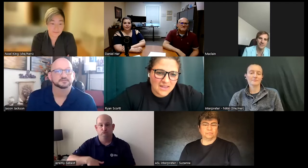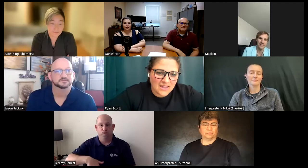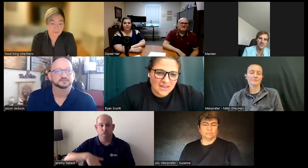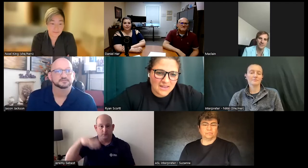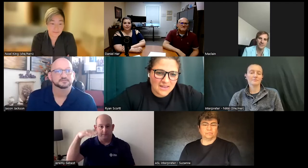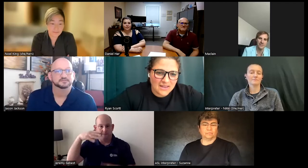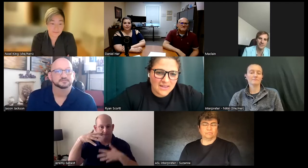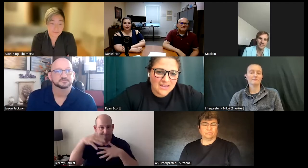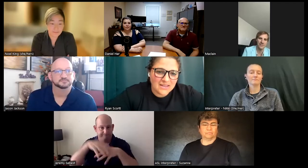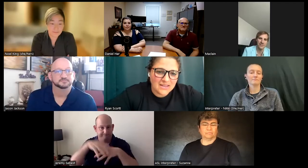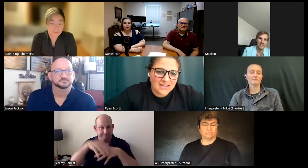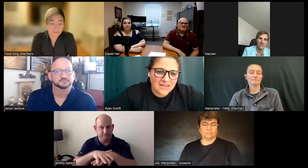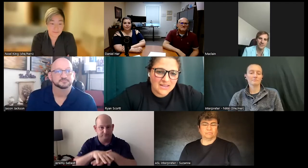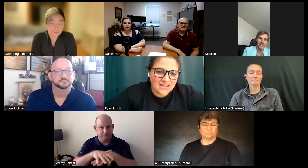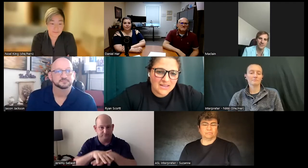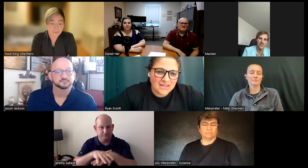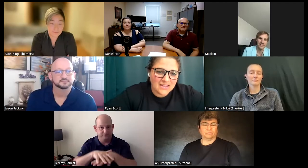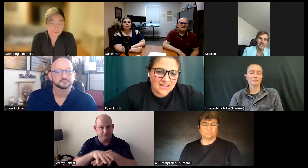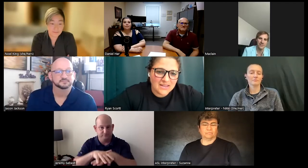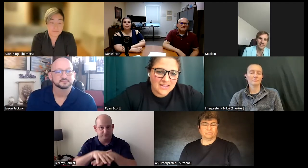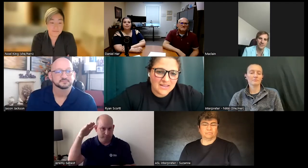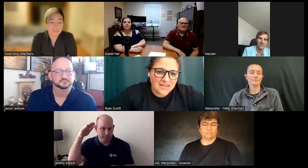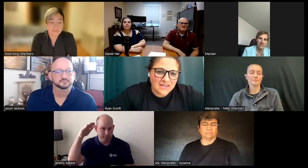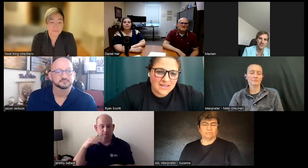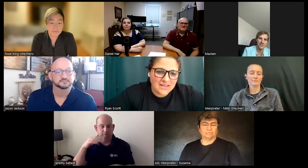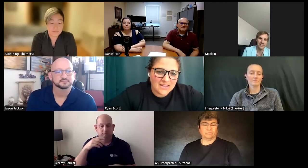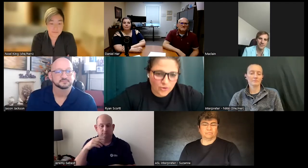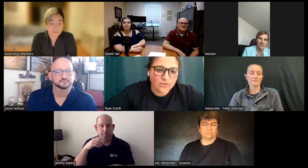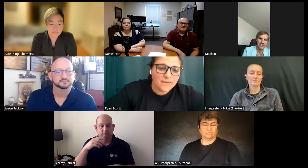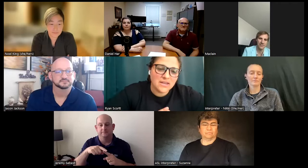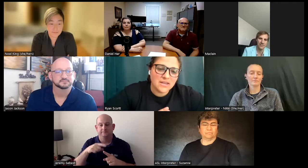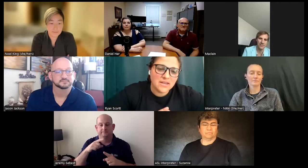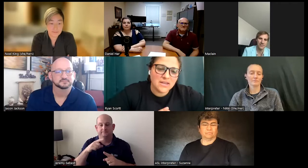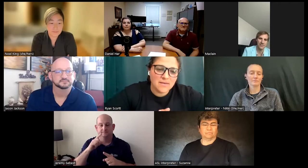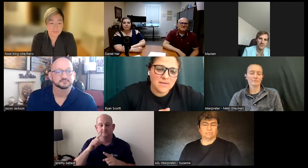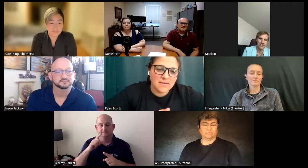And I had grown up in a mainstream program